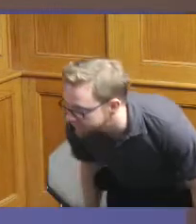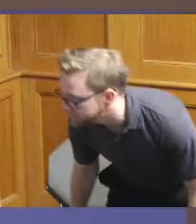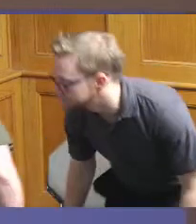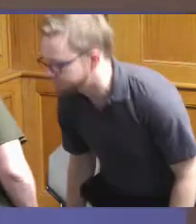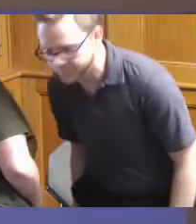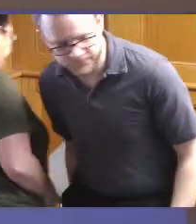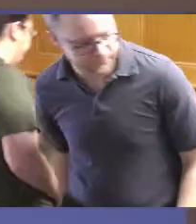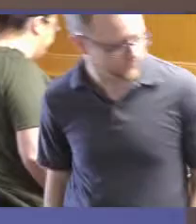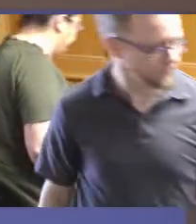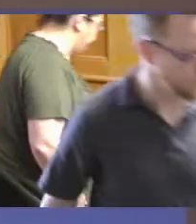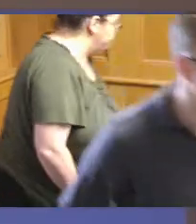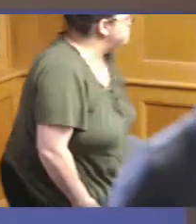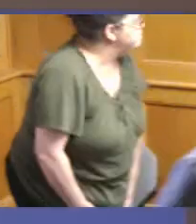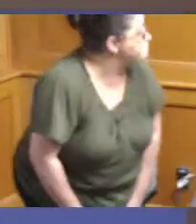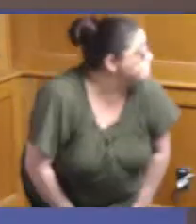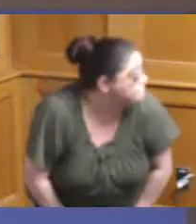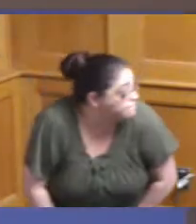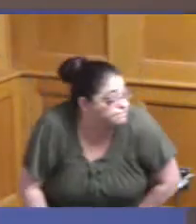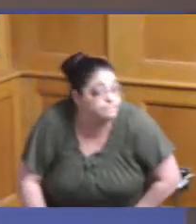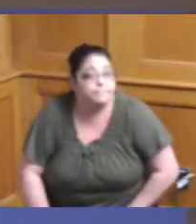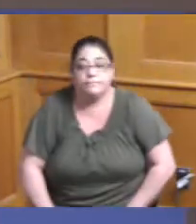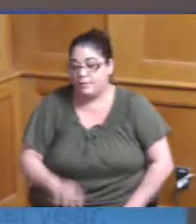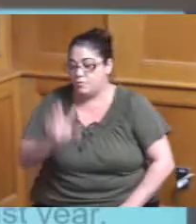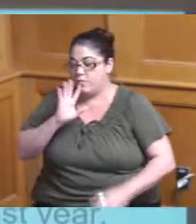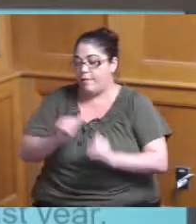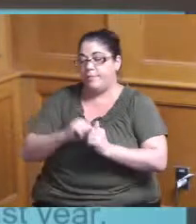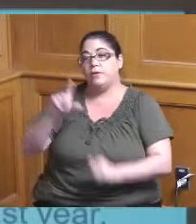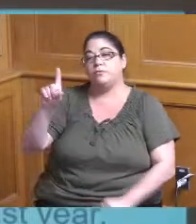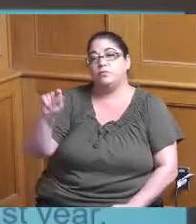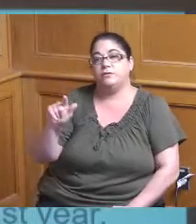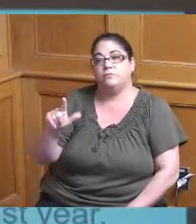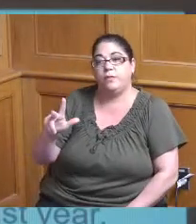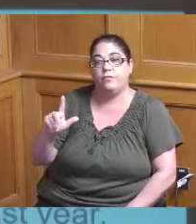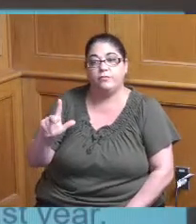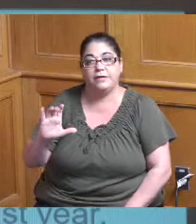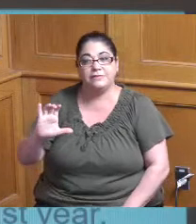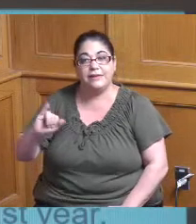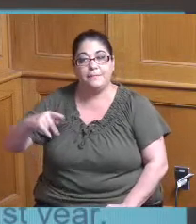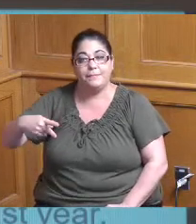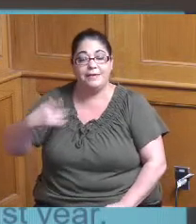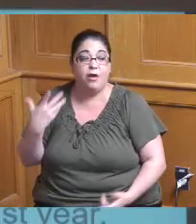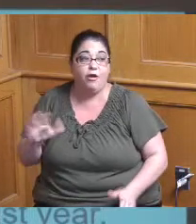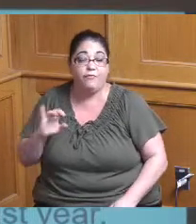I did just want to briefly mention the 2023 CIP because it's already July so a month from now